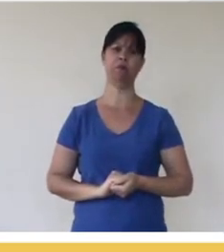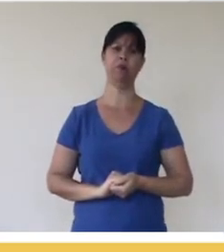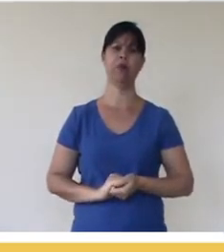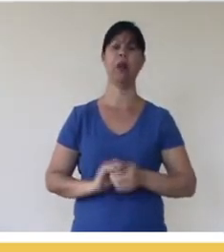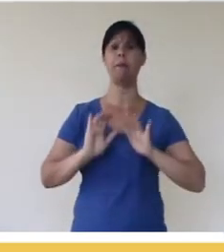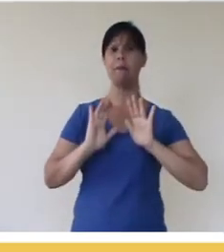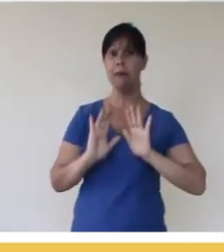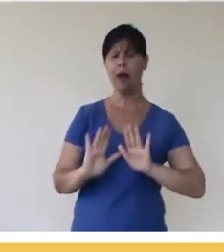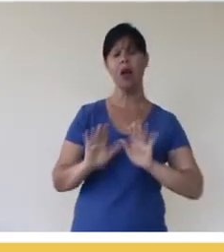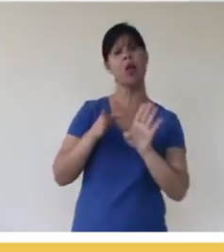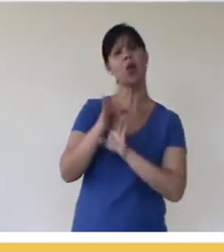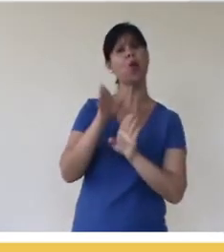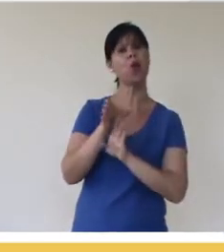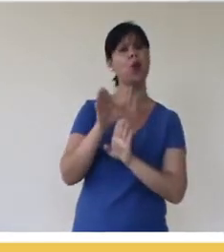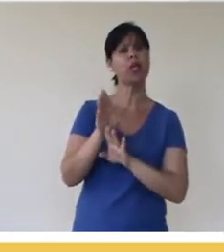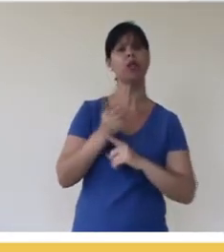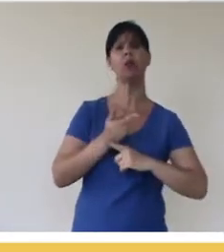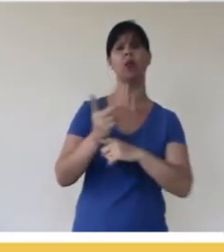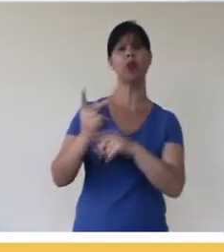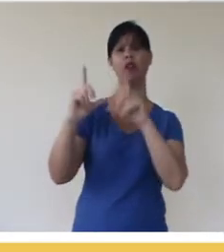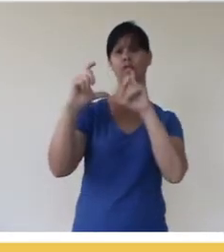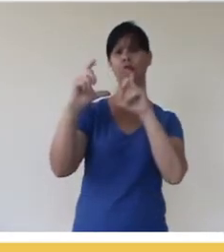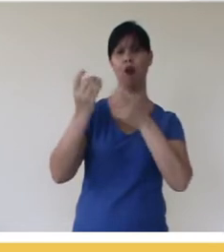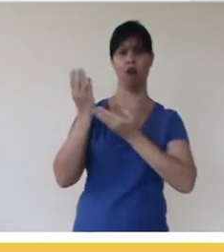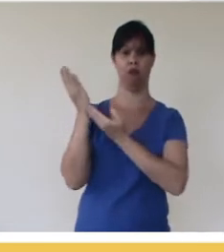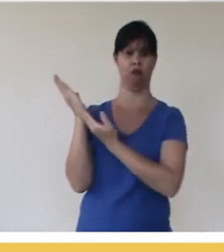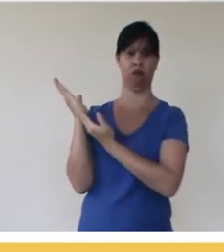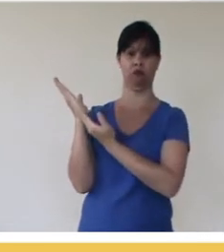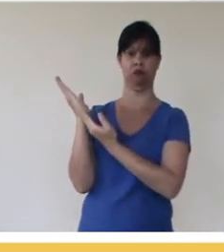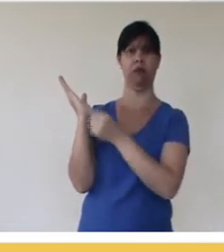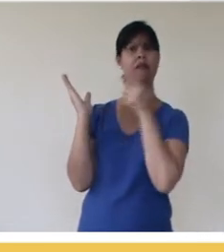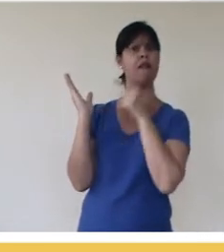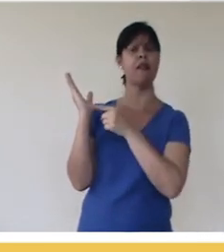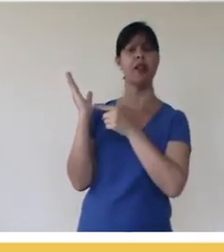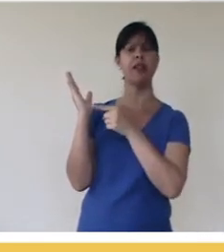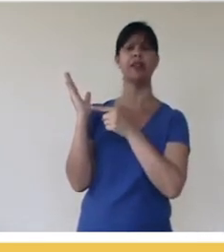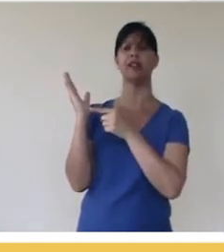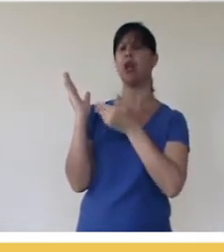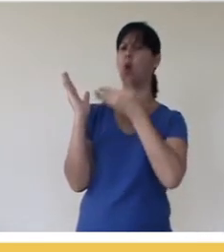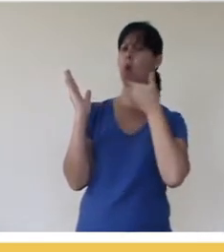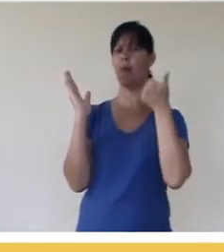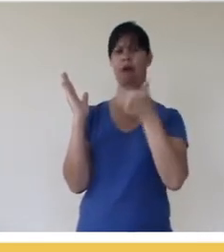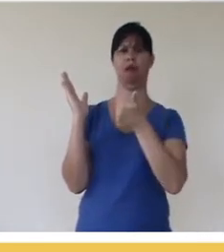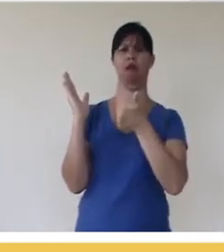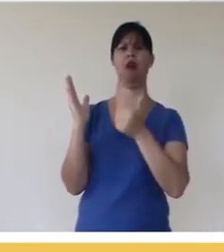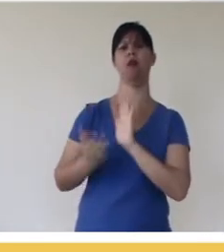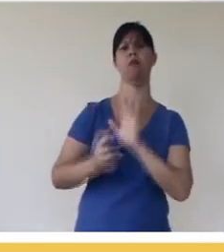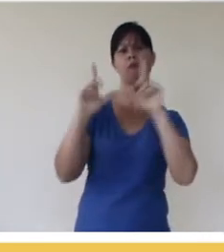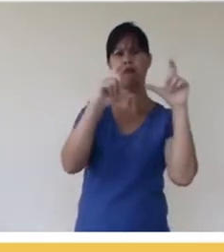But it is more appropriate to search for photos, for example, on photo sites. Flickr is perhaps the largest open photo repository we have,